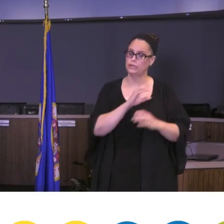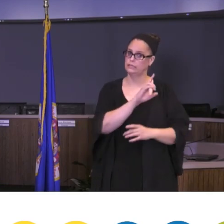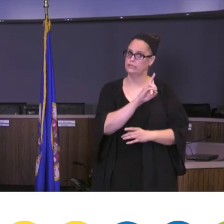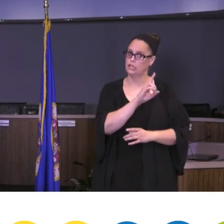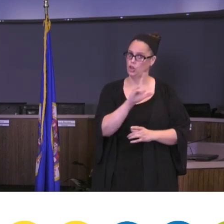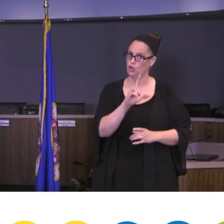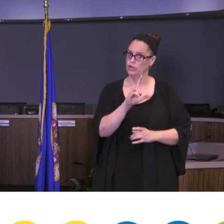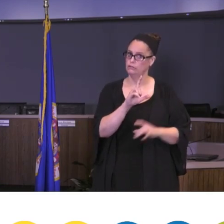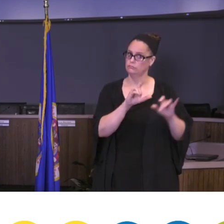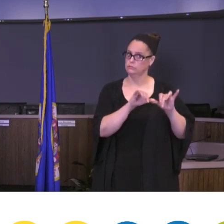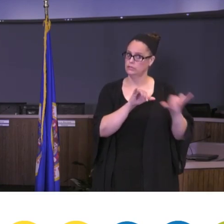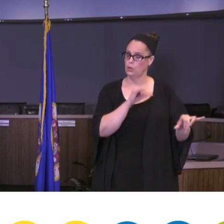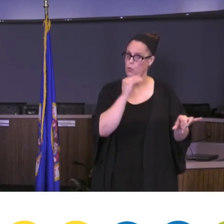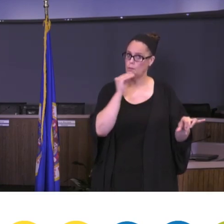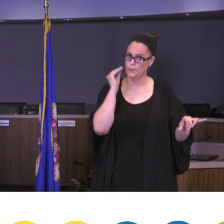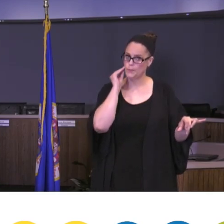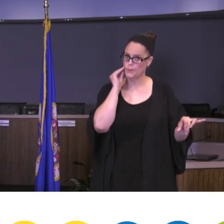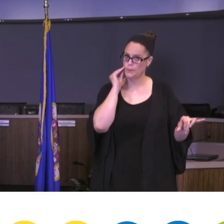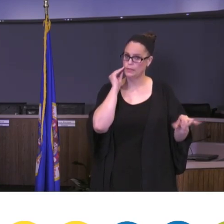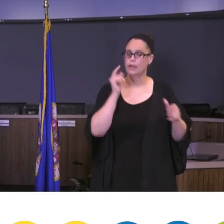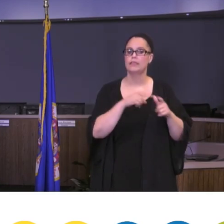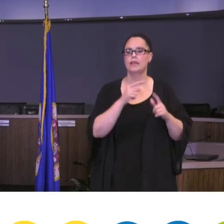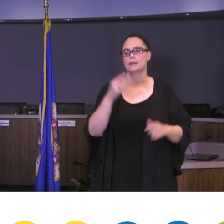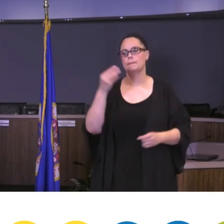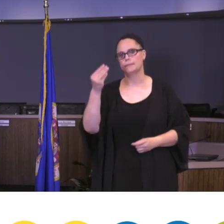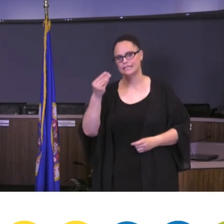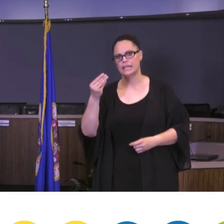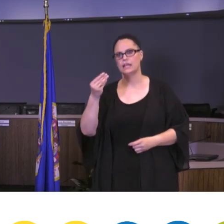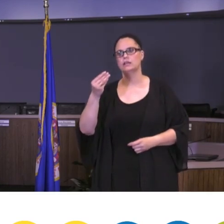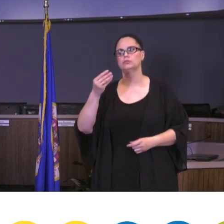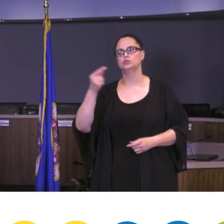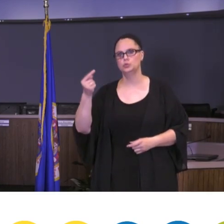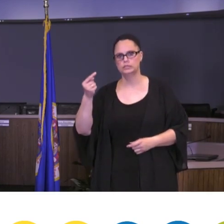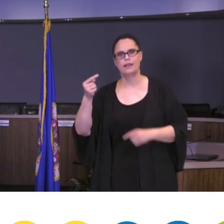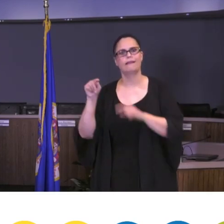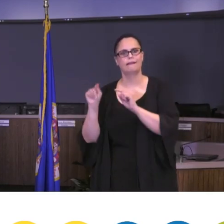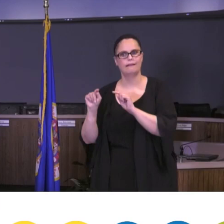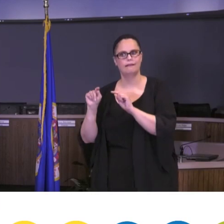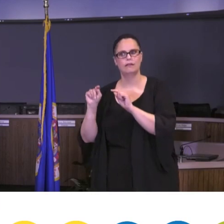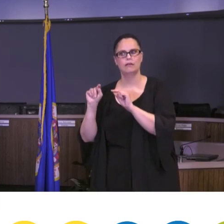their home school, and on Monday and Tuesday, Group 2 to would be in distance learning.